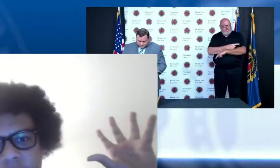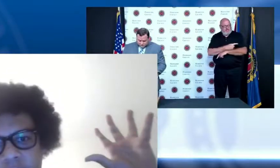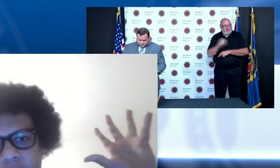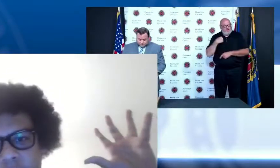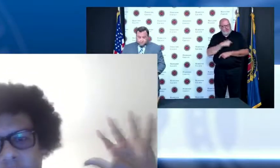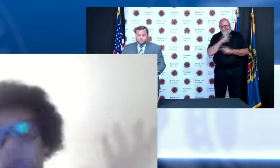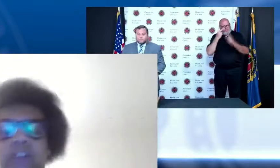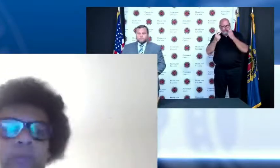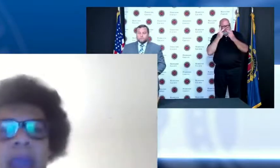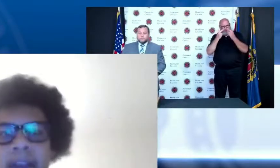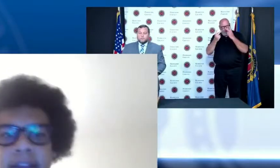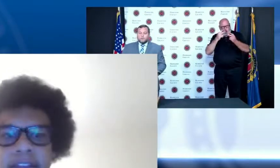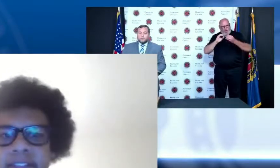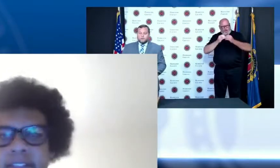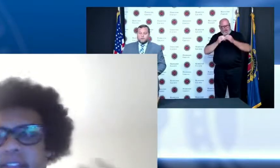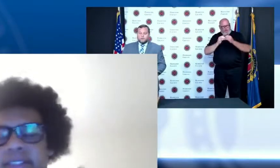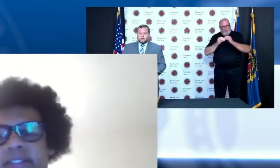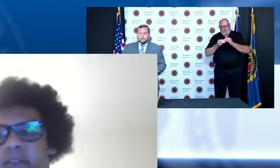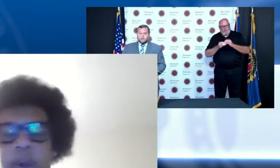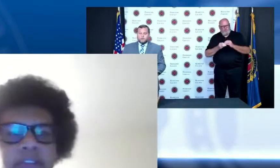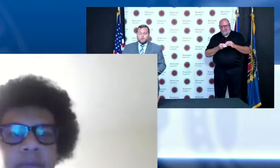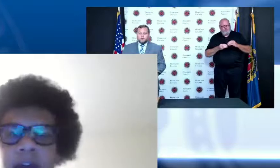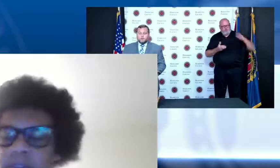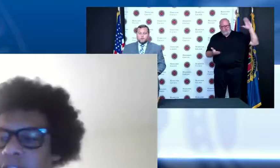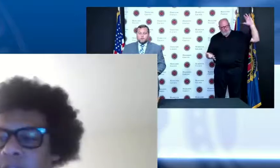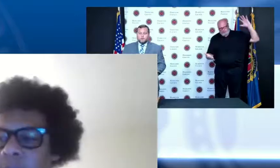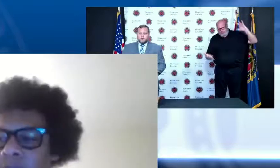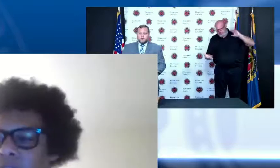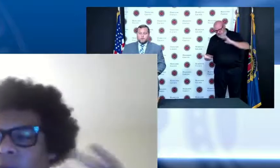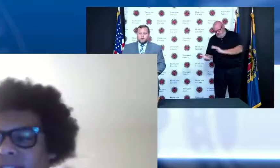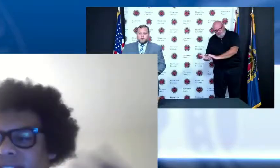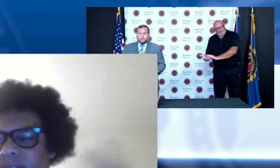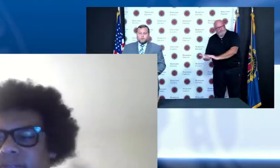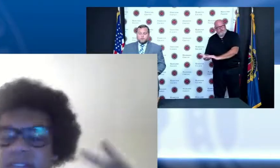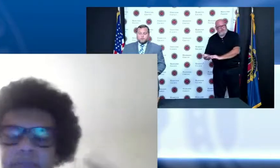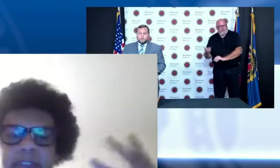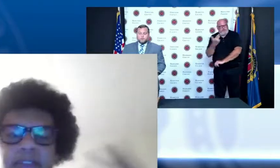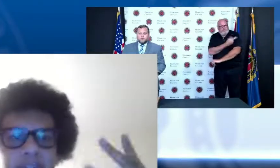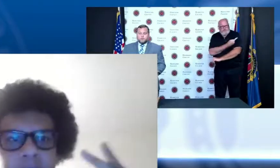just lowered dramatically since the winter months of course this this being the